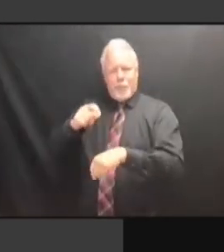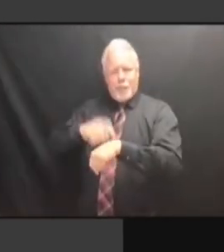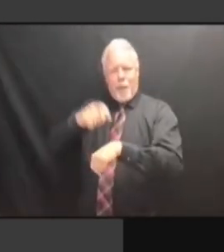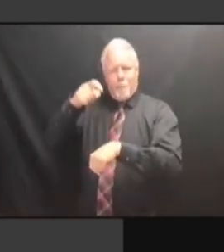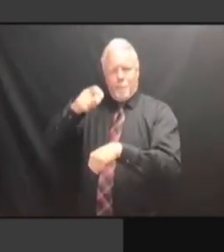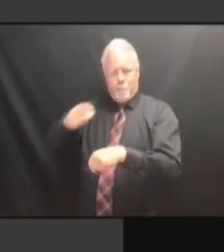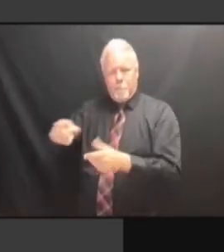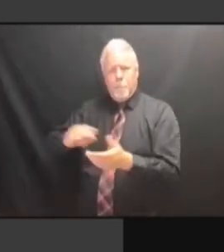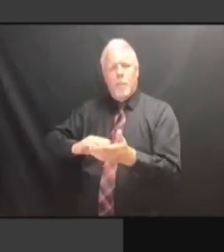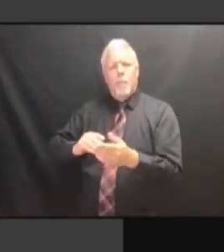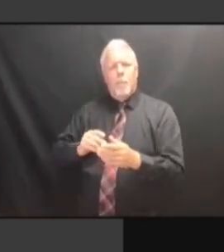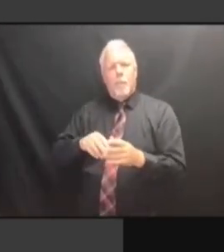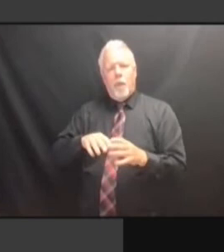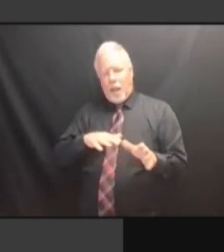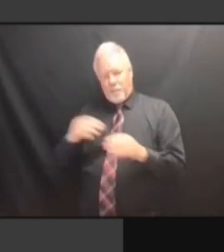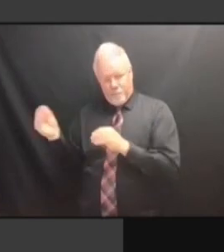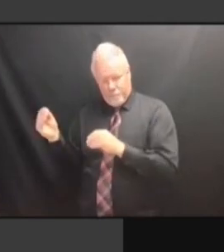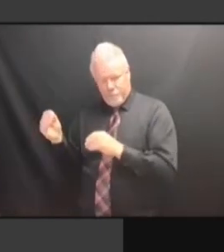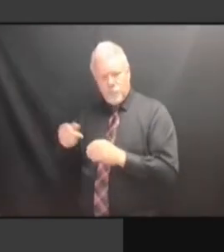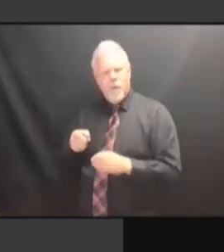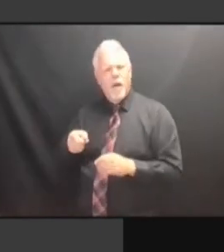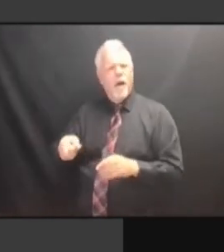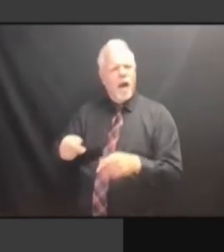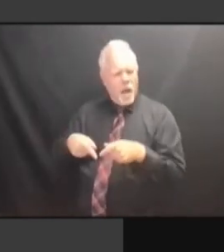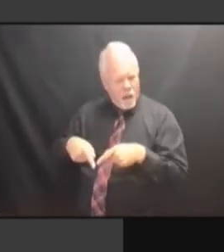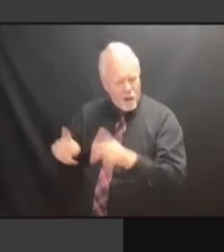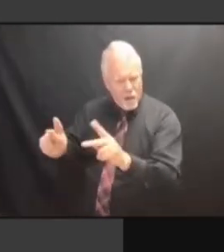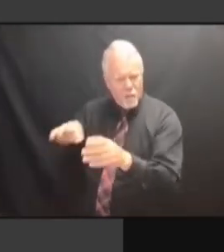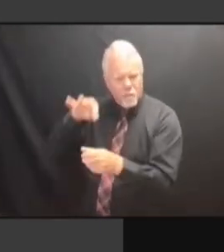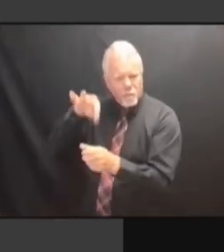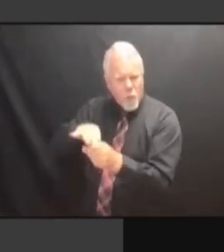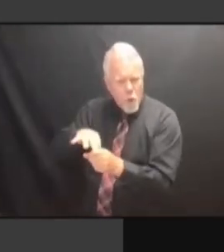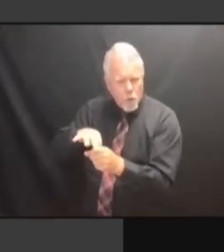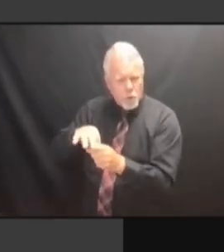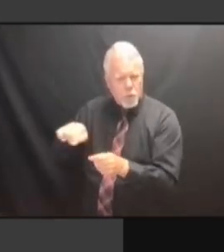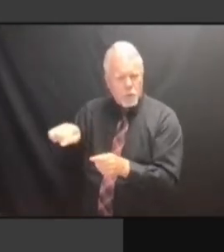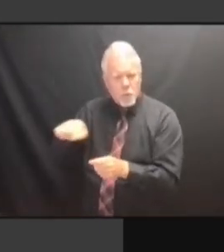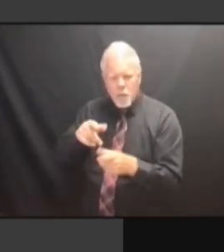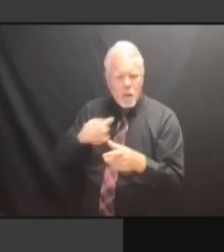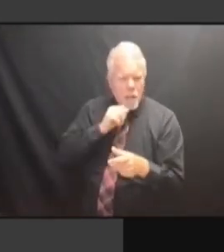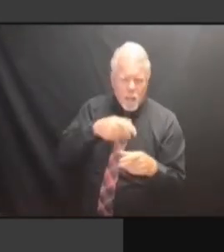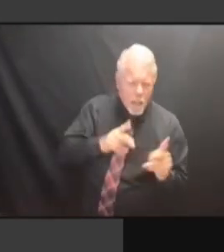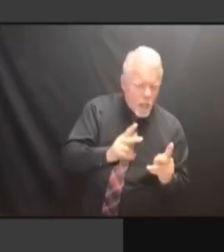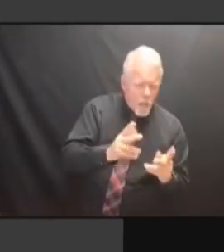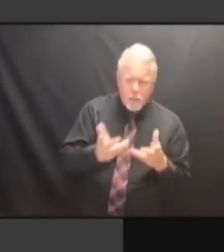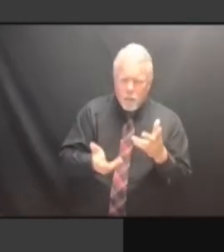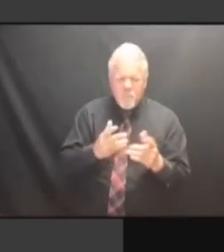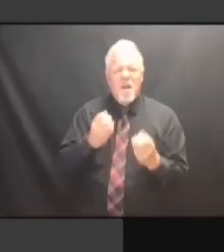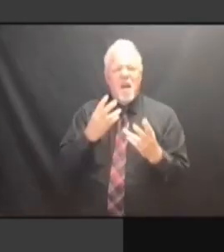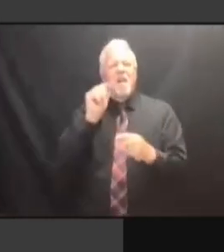SO YOU DON'T HAVE TO COMPLETE SO YOU DON'T HAVE TO COMPLETE PAROLE SO YOU DON'T HAVE TO COMPLETE PAROLE ANYMORE? PAROLE ANYMORE? PAROLE ANYMORE? >> PAROLE ANYMORE? >> NO. NO. NO. >> NO. >> SO NO. >> SO YOU NO. >> SO YOU HAVE NO. >> SO YOU HAVE TO NO. >> SO YOU HAVE TO BE NO. >> SO YOU HAVE TO BE NOTICED SO YOU HAVE TO BE NOTICED SO YOU HAVE TO BE NOTICED THEY'VE SO YOU HAVE TO BE NOTICED THEY'VE BEEN SO YOU HAVE TO BE NOTICED THEY'VE BEEN RELEASED? THEY'VE BEEN RELEASED? THEY'VE BEEN RELEASED? >> THEY'VE BEEN RELEASED? >> NO, THEY'VE BEEN RELEASED? >> NO, IT'S THEY'VE BEEN RELEASED? >> NO, IT'S INCUMBENT THEY'VE BEEN RELEASED? >> NO, IT'S INCUMBENT UPON